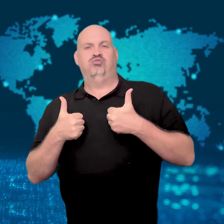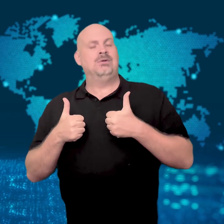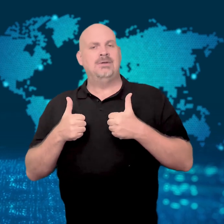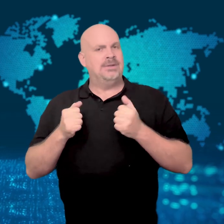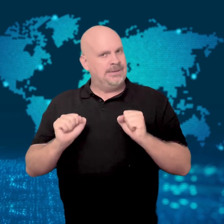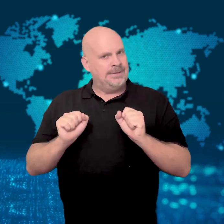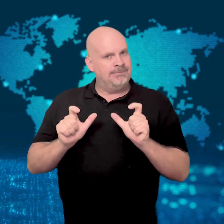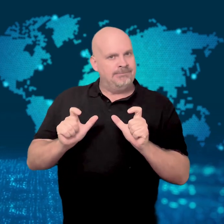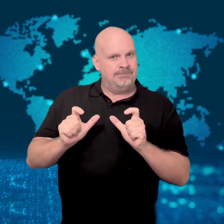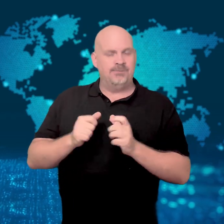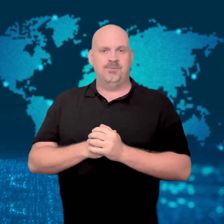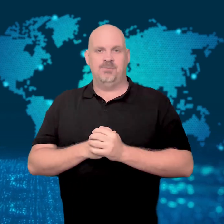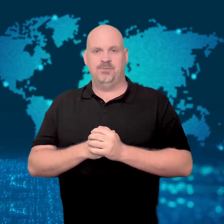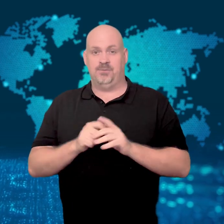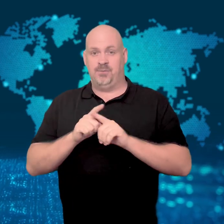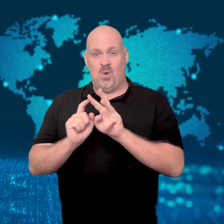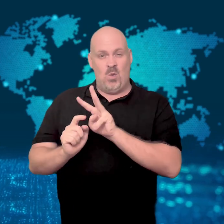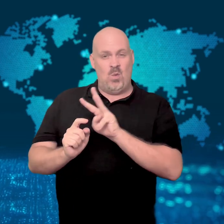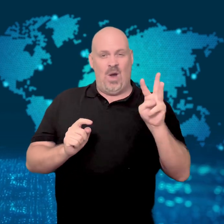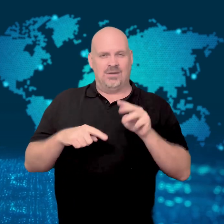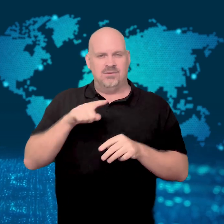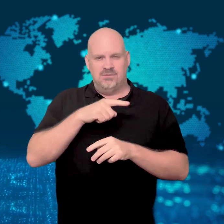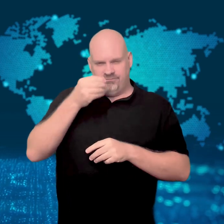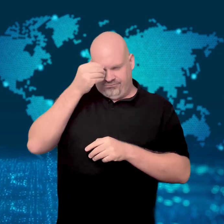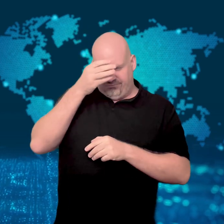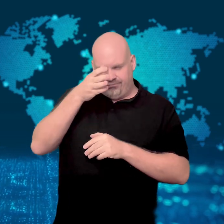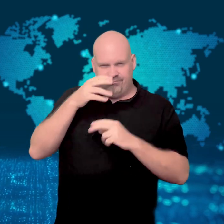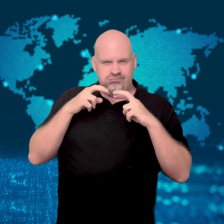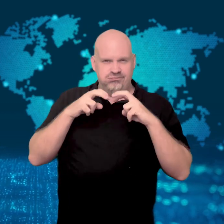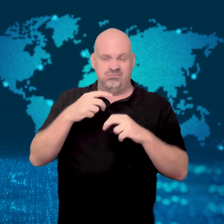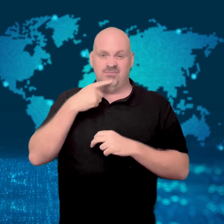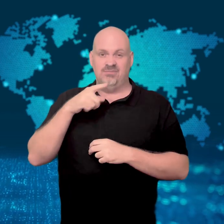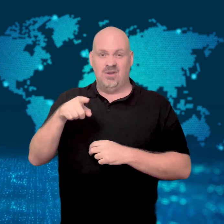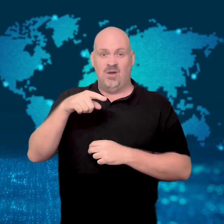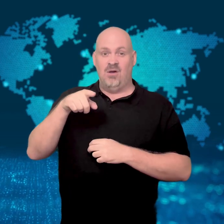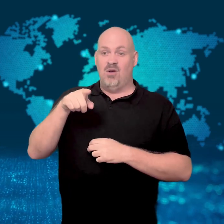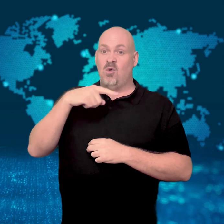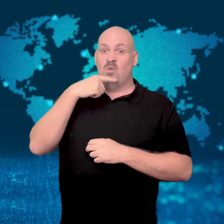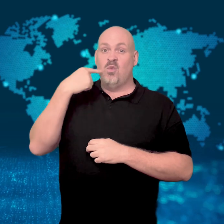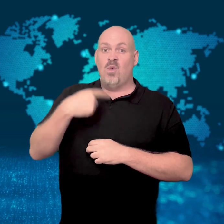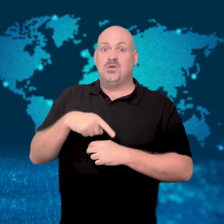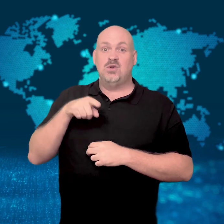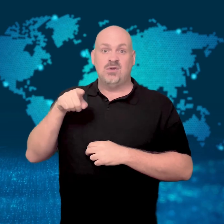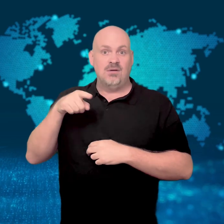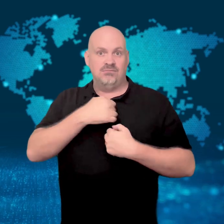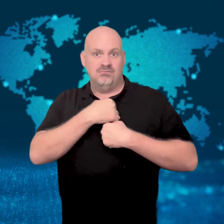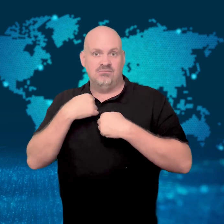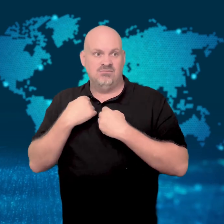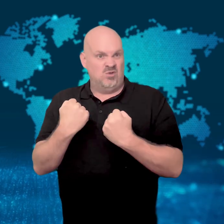and its allies should not let down their guard and be overconfident.